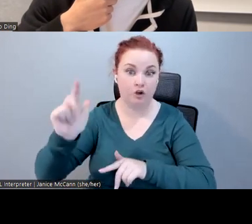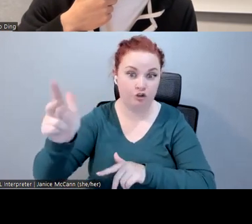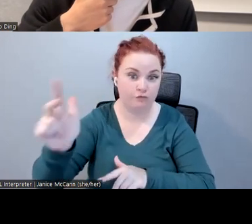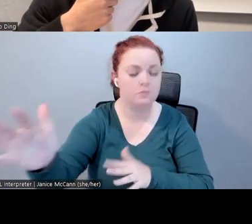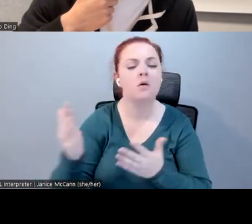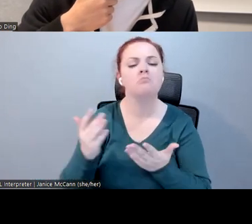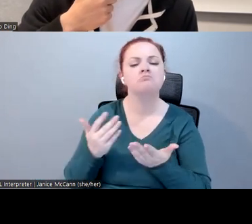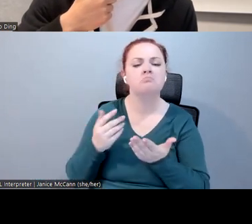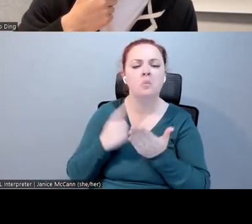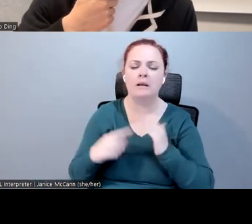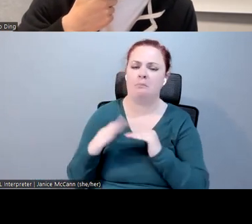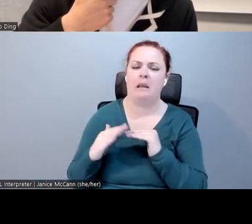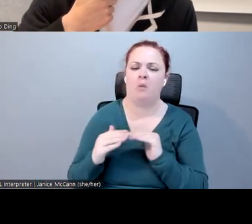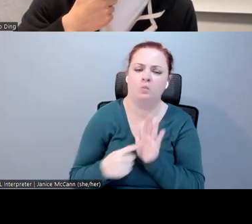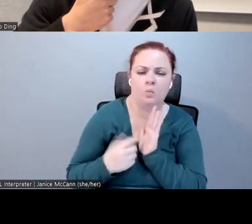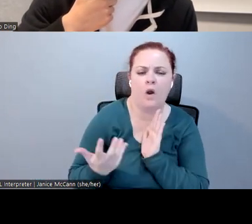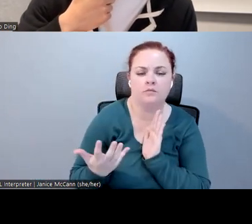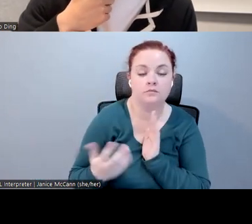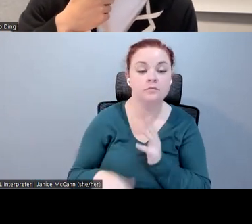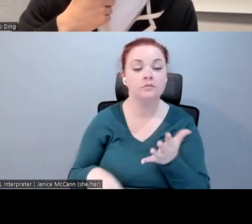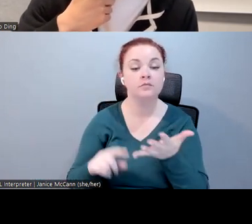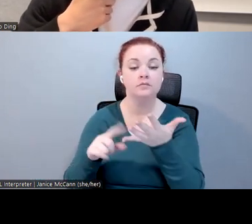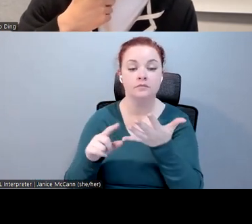the last question, what are some examples of curb-cut effect of